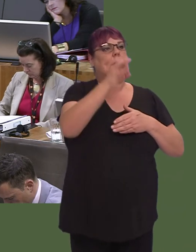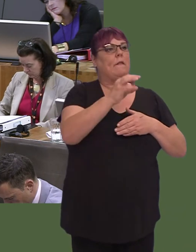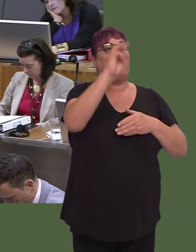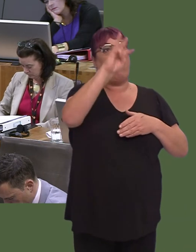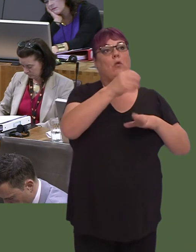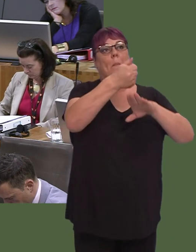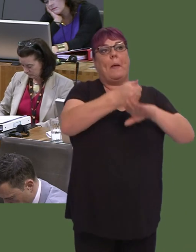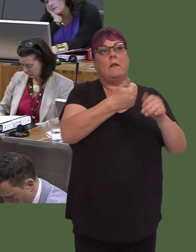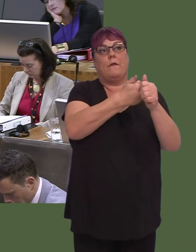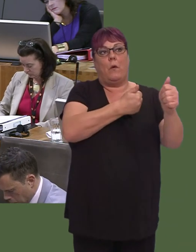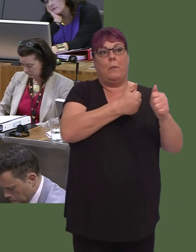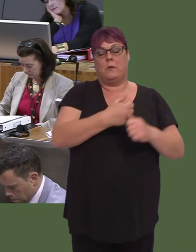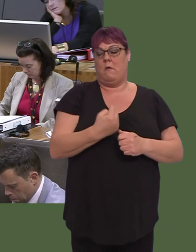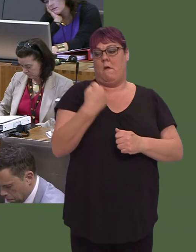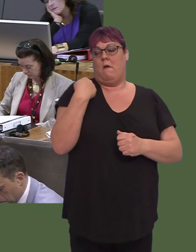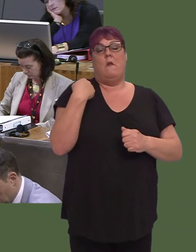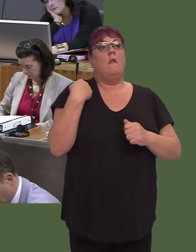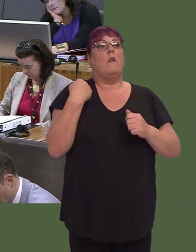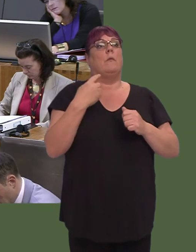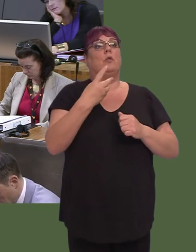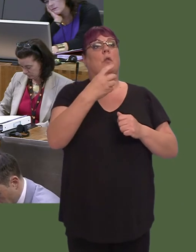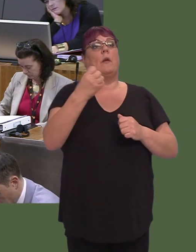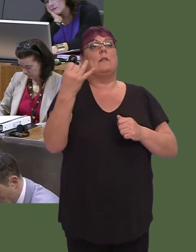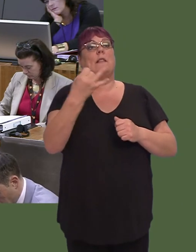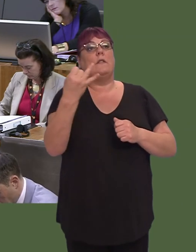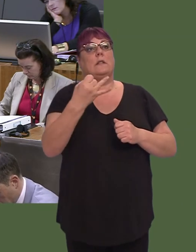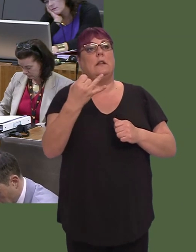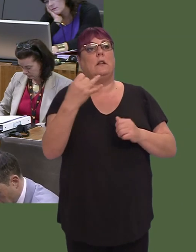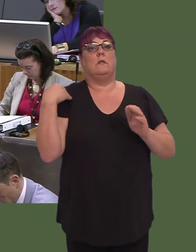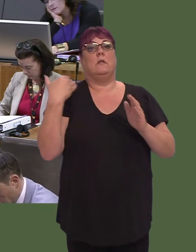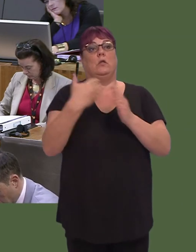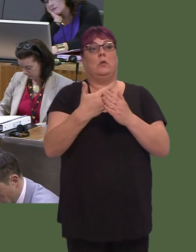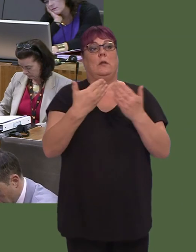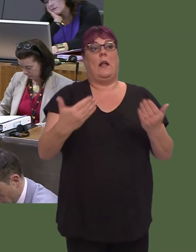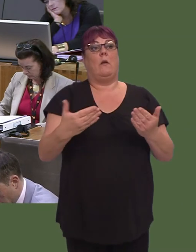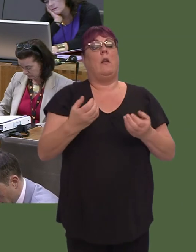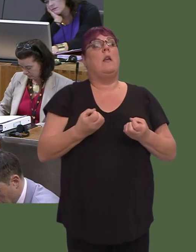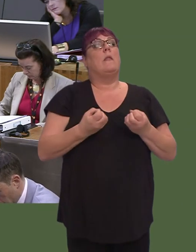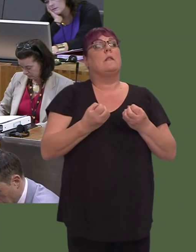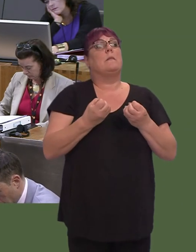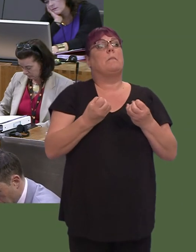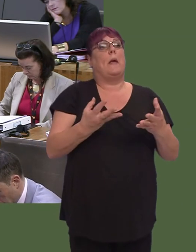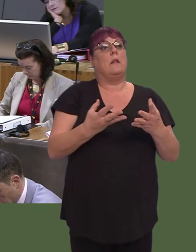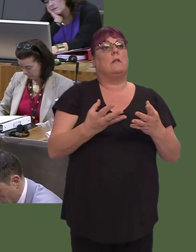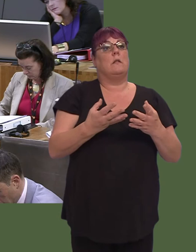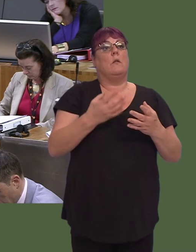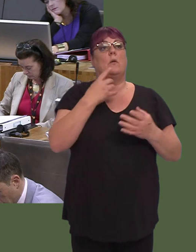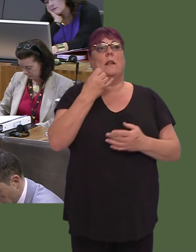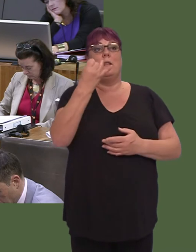From 1 April 2017 to 30 June of this year, the spend through NPS agreements was £7,000,700,